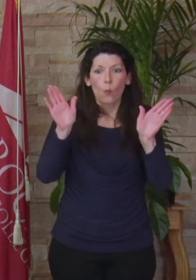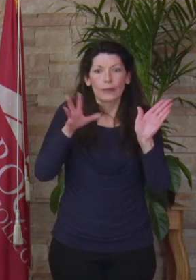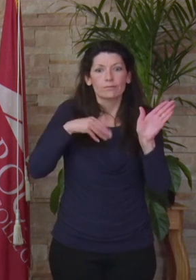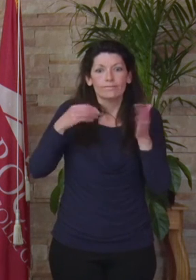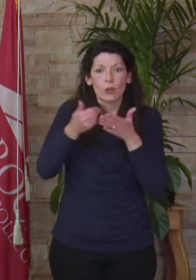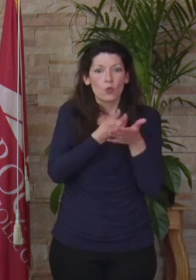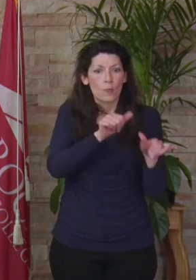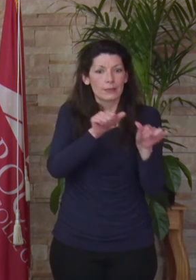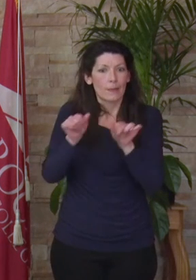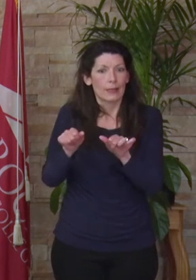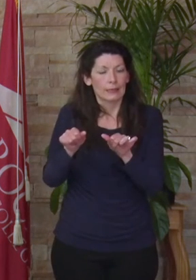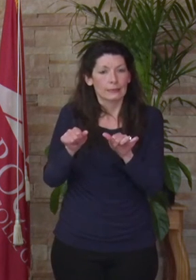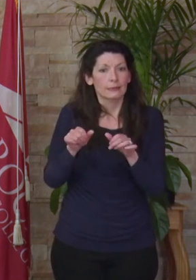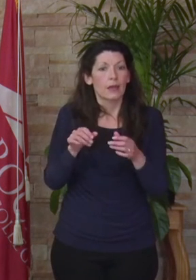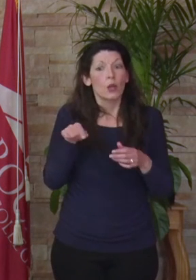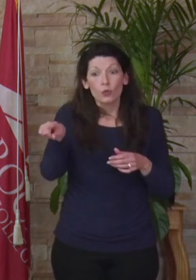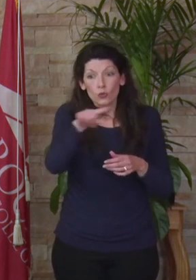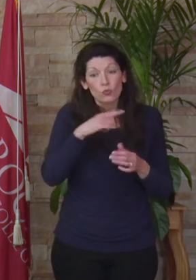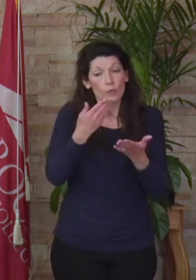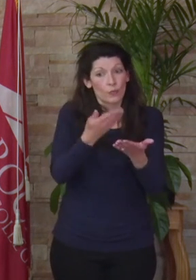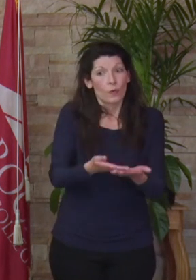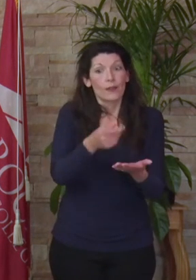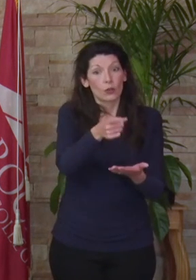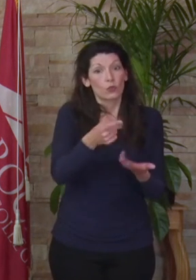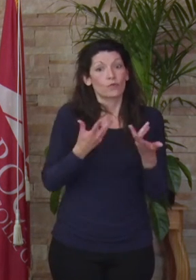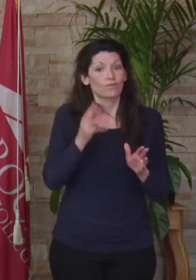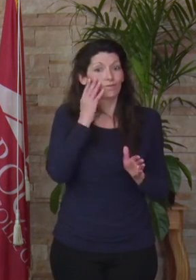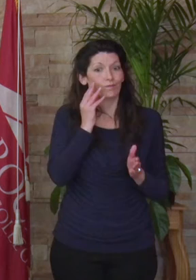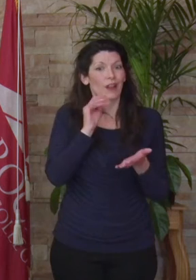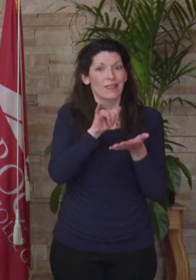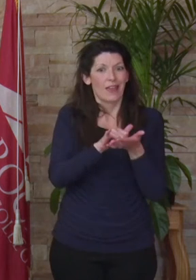be thought of or encountered. And you have proven you can do that because you have already done it.